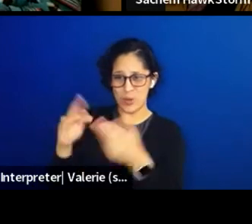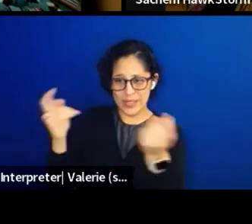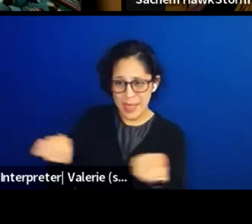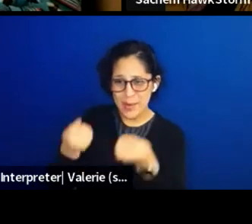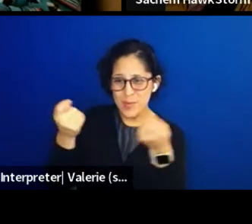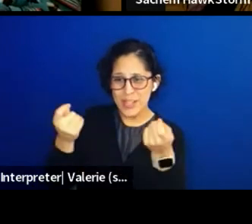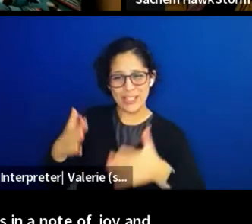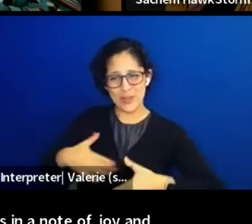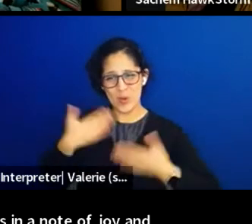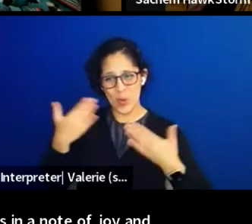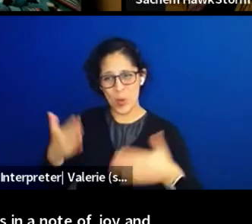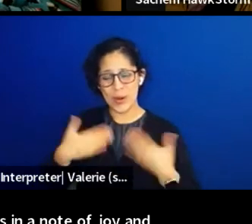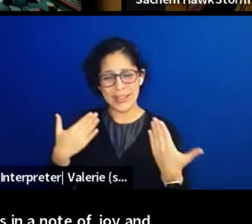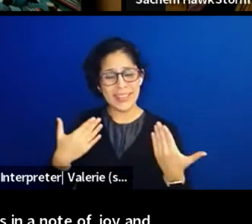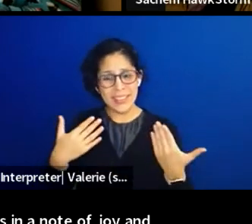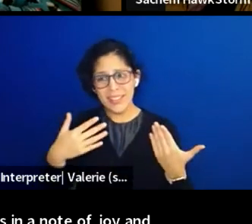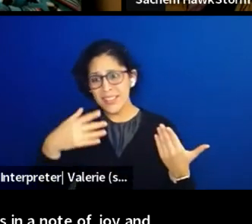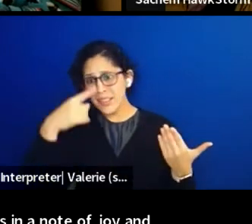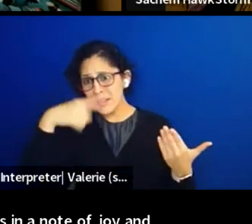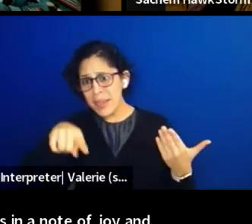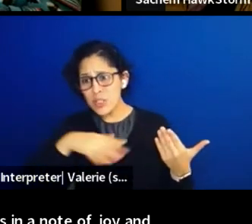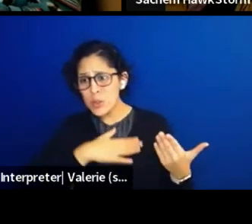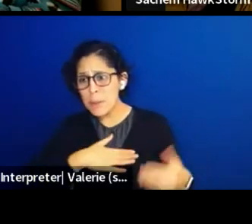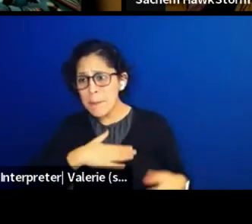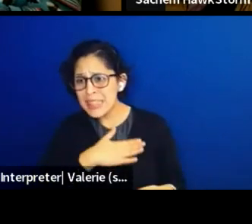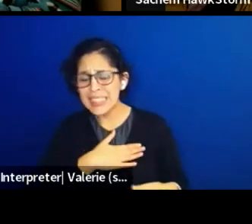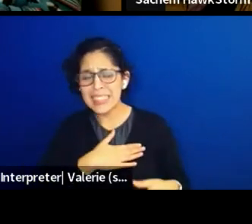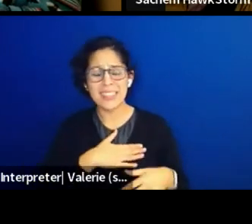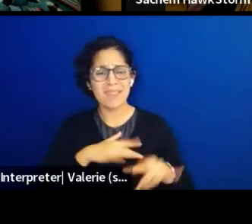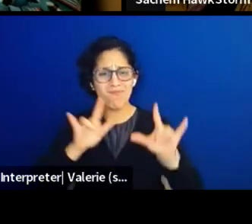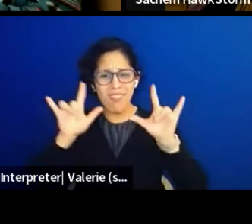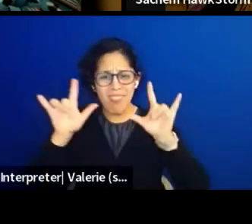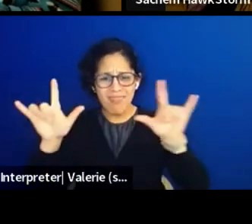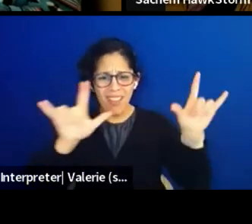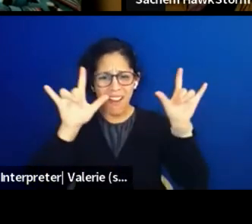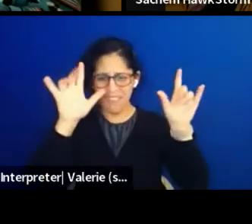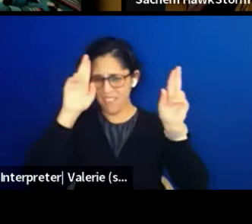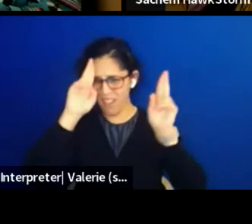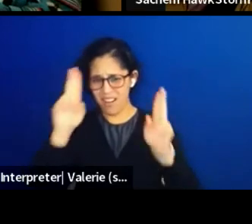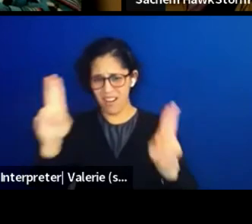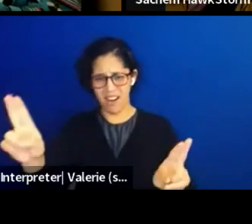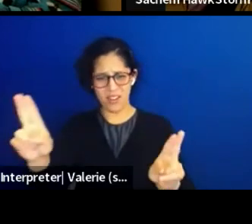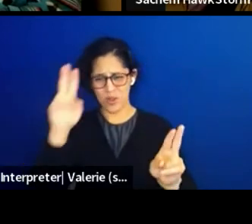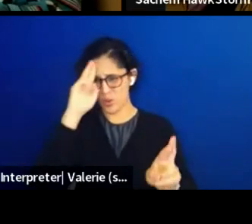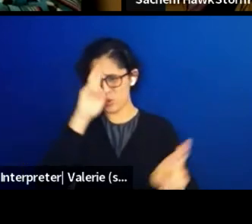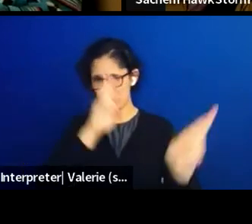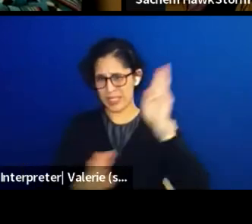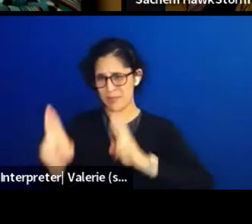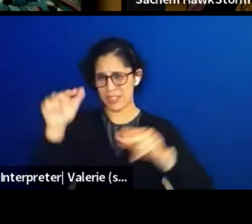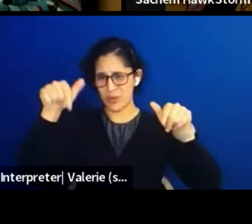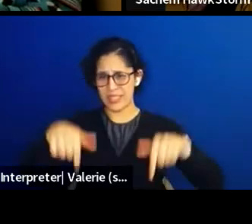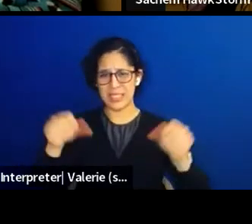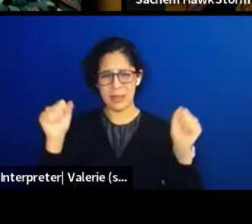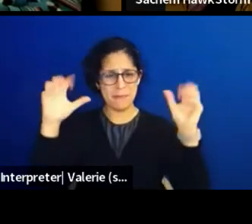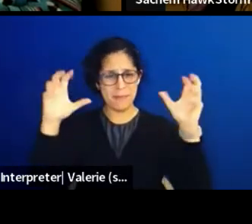And can we please show love and honor and respect to our amazing panelists in the chat?